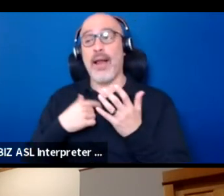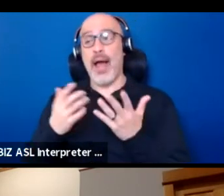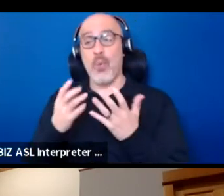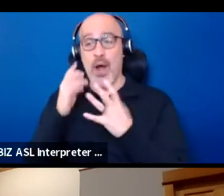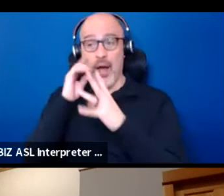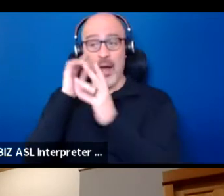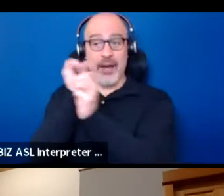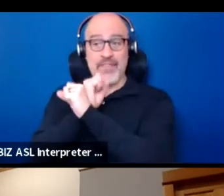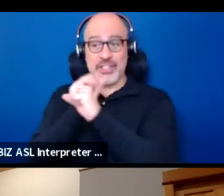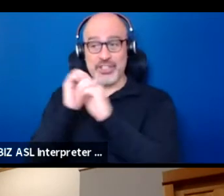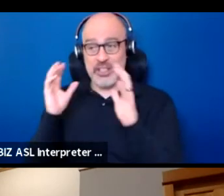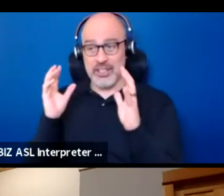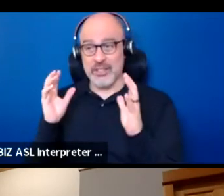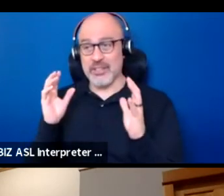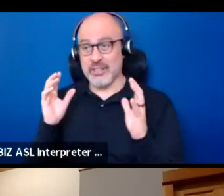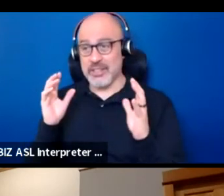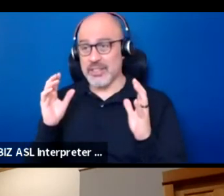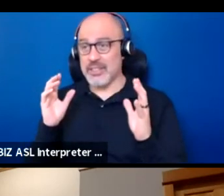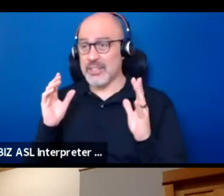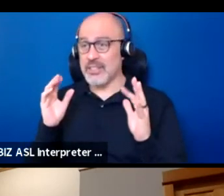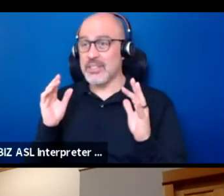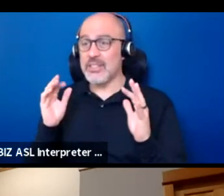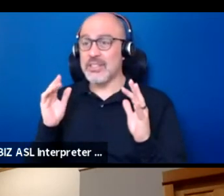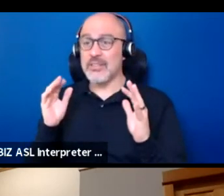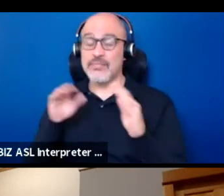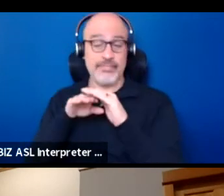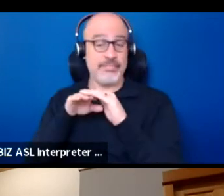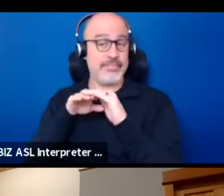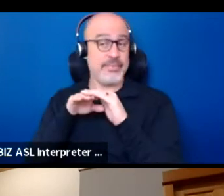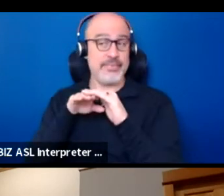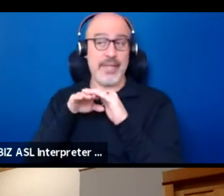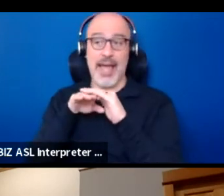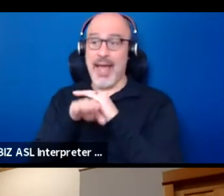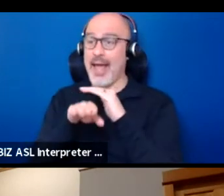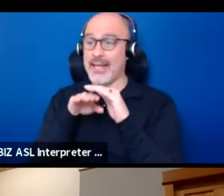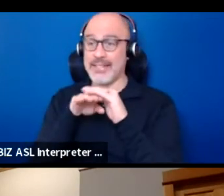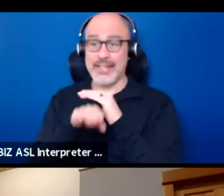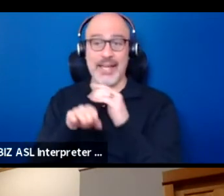it is like just access to all the cool shit